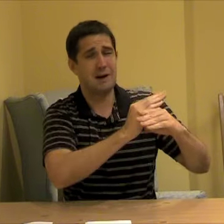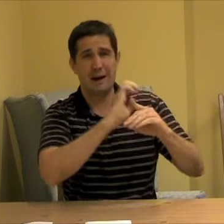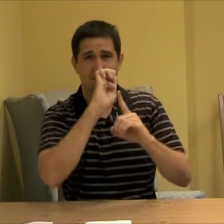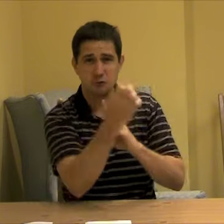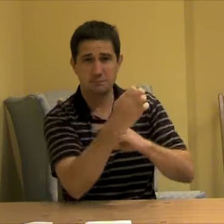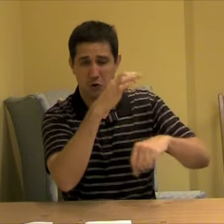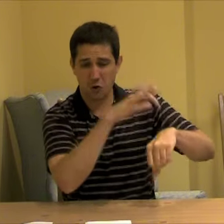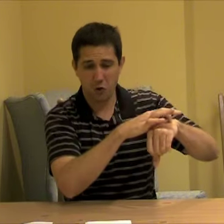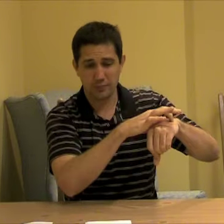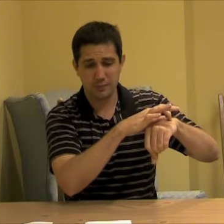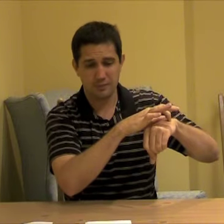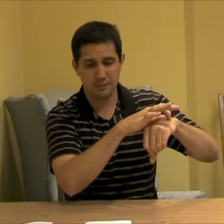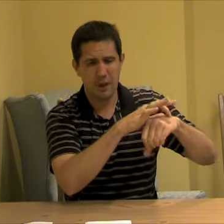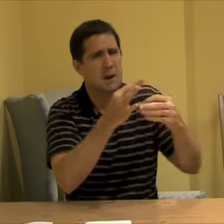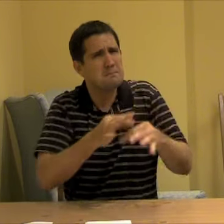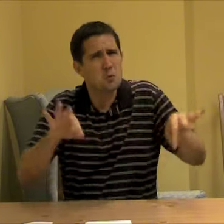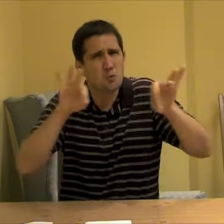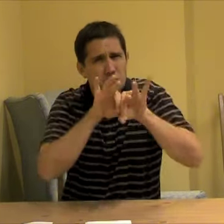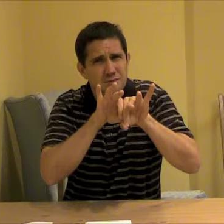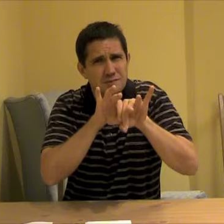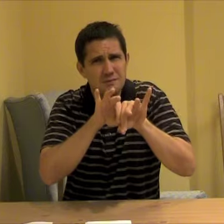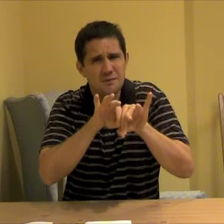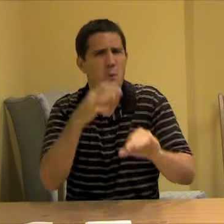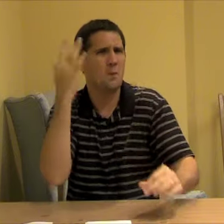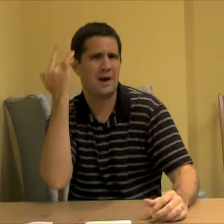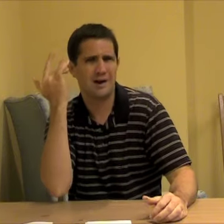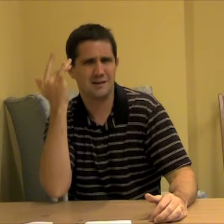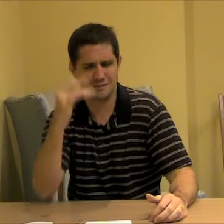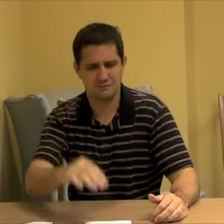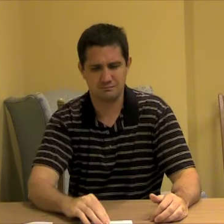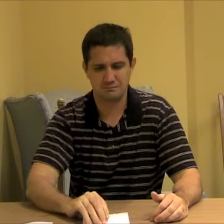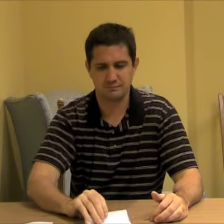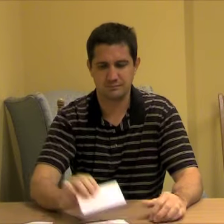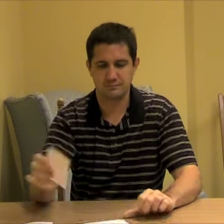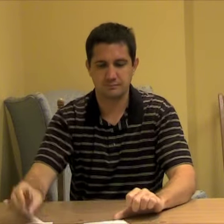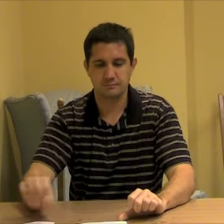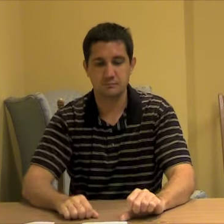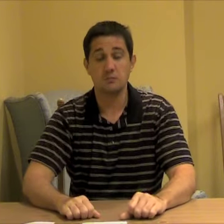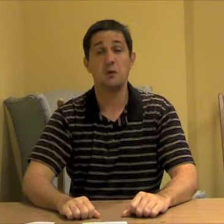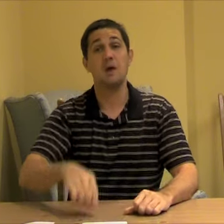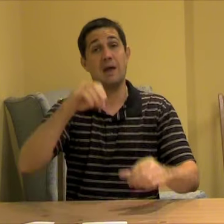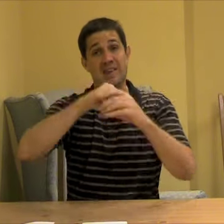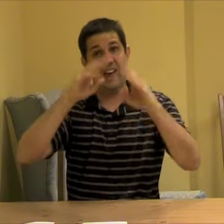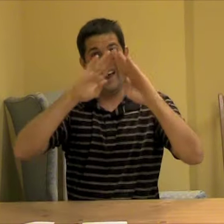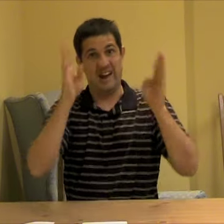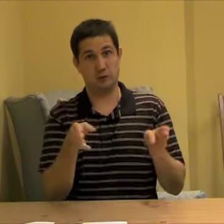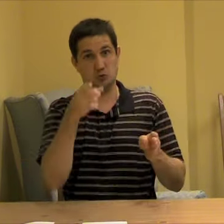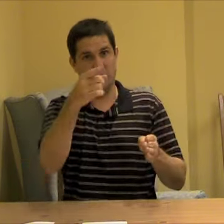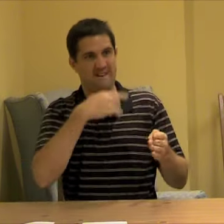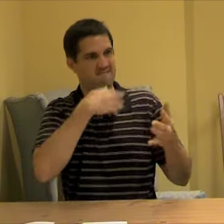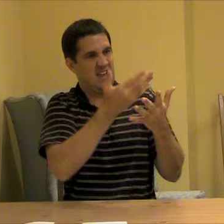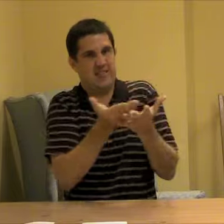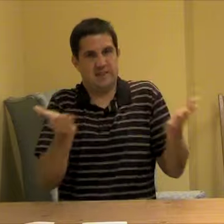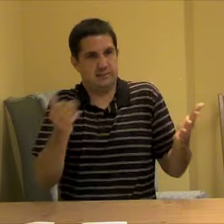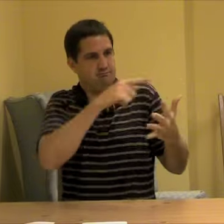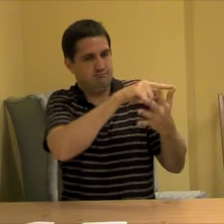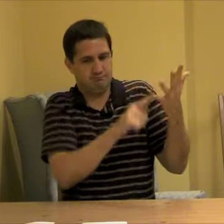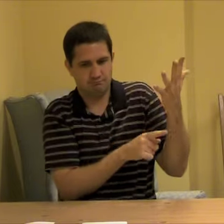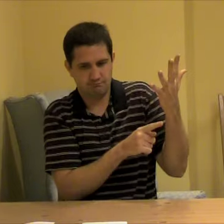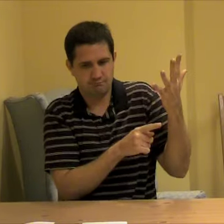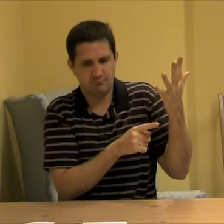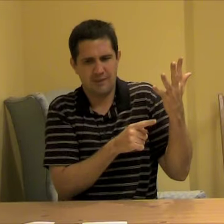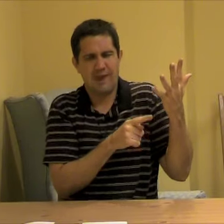Fourth question: Which items in your home can be recycled?